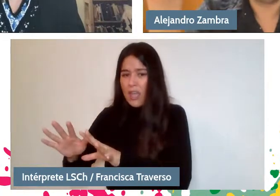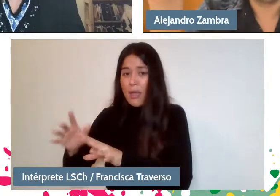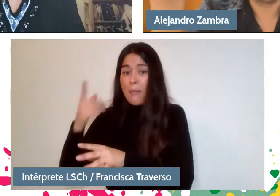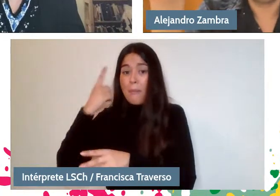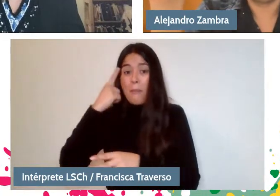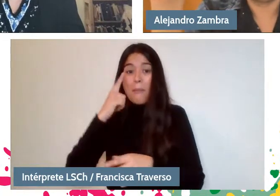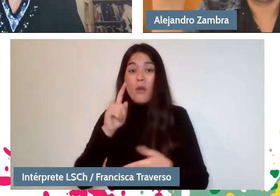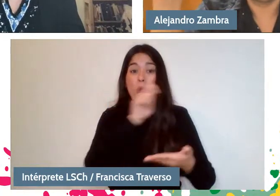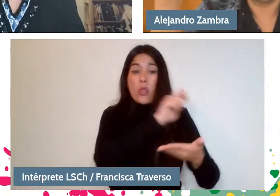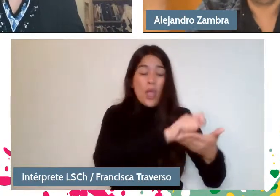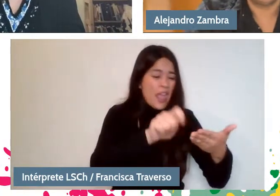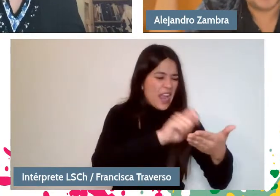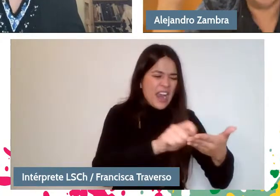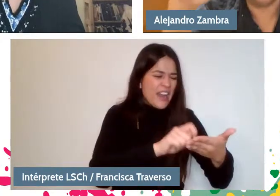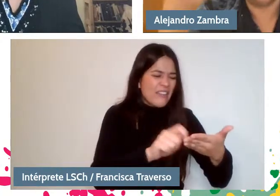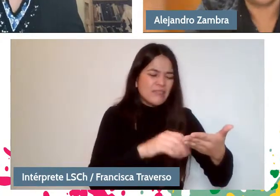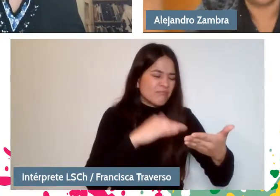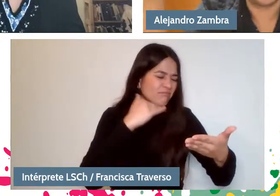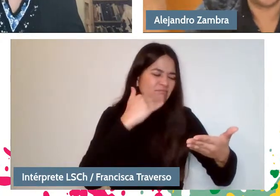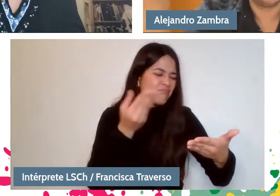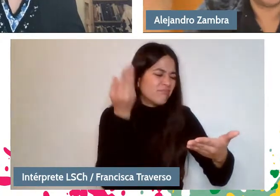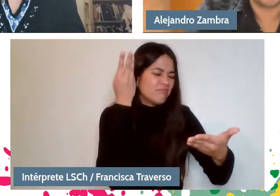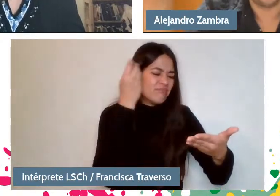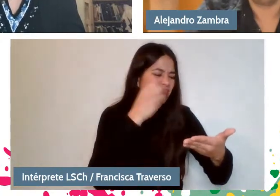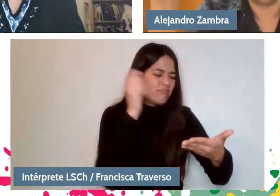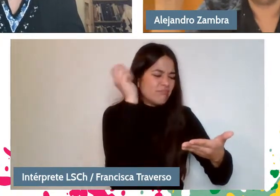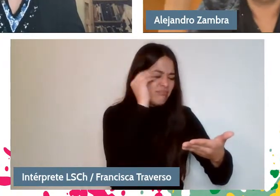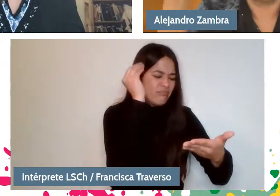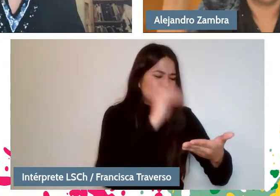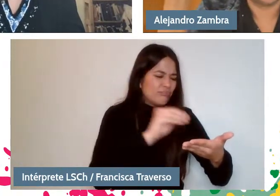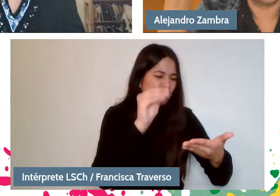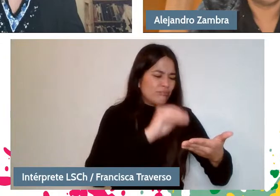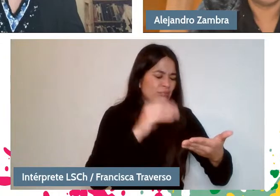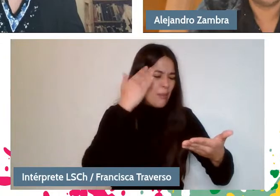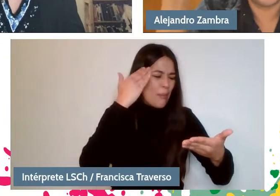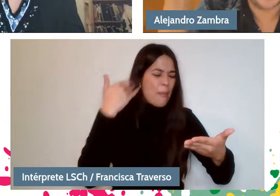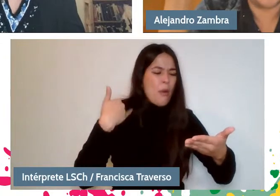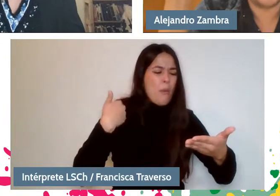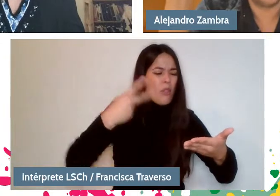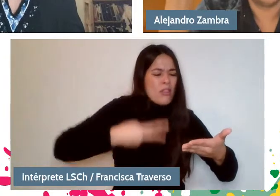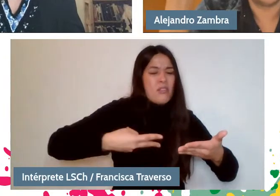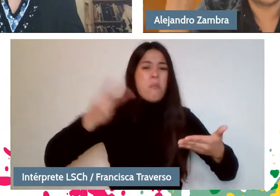even exist as an idea, and if it exists I try to erase it from my head, I mean, it doesn't do me any good to know